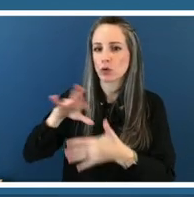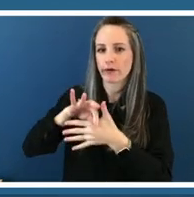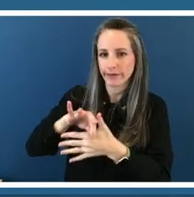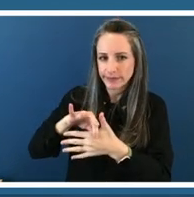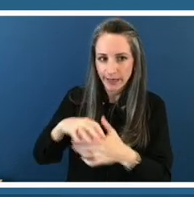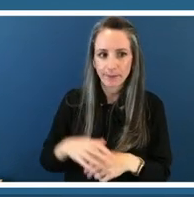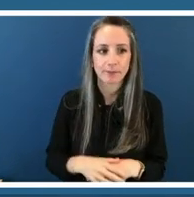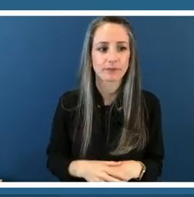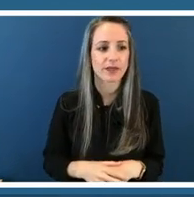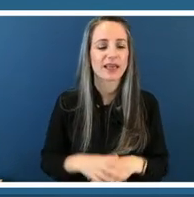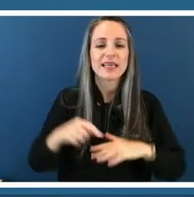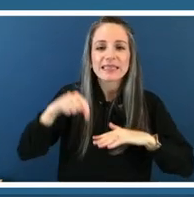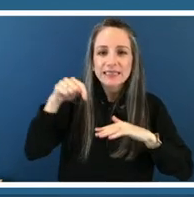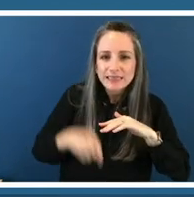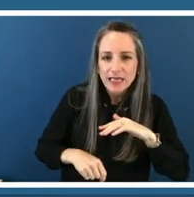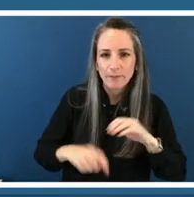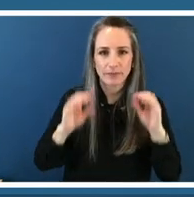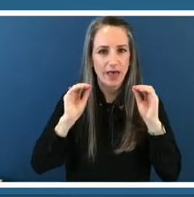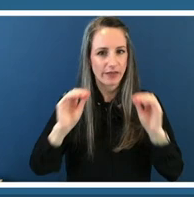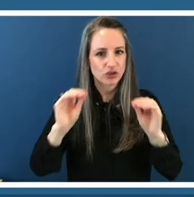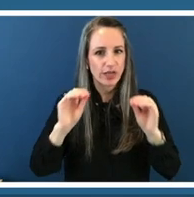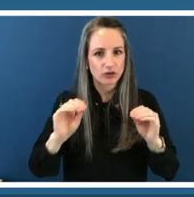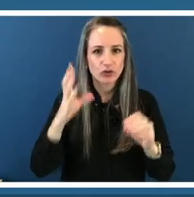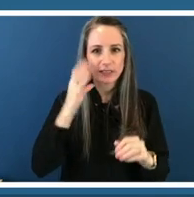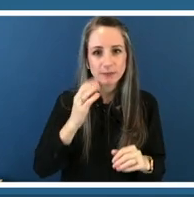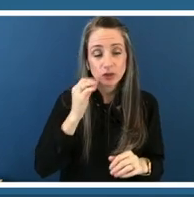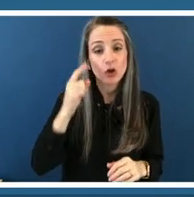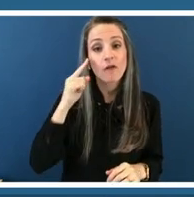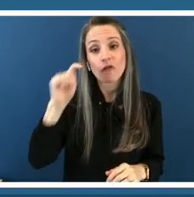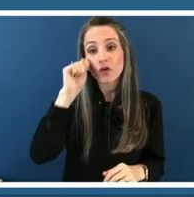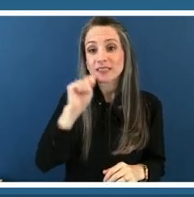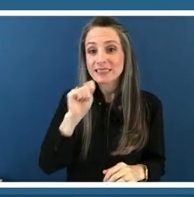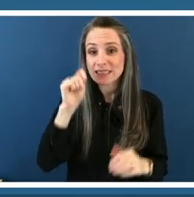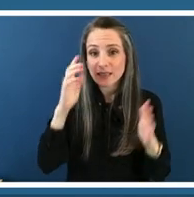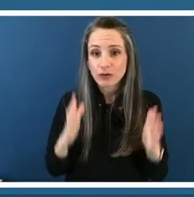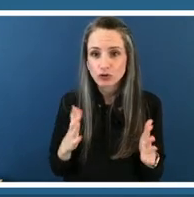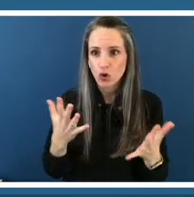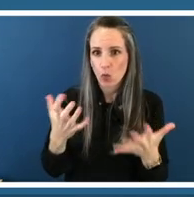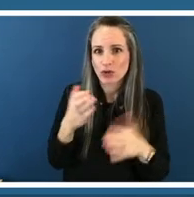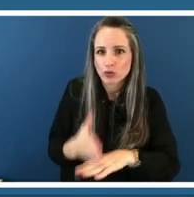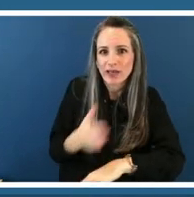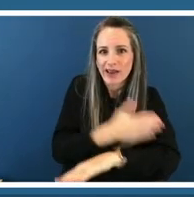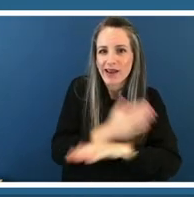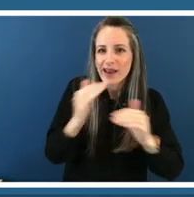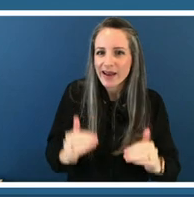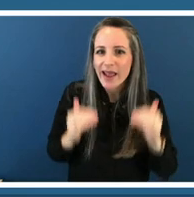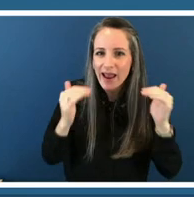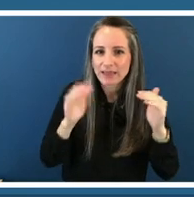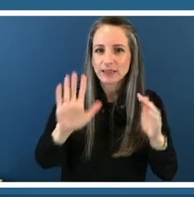educational experience for teens seeking to enhance their creative process it's